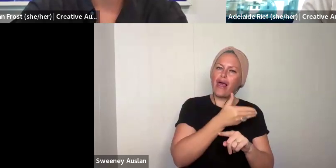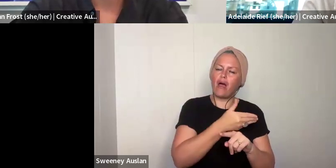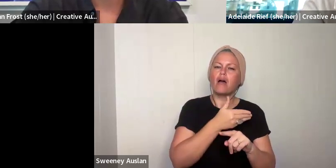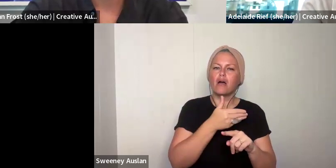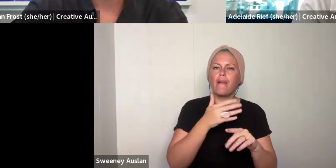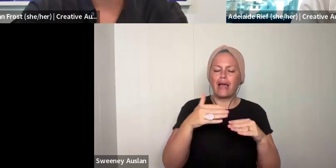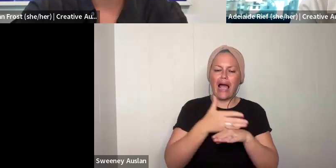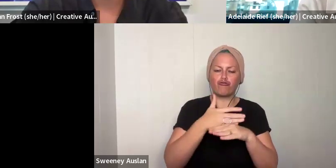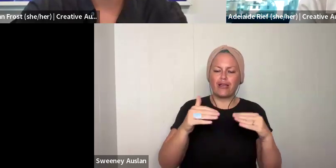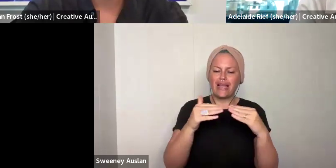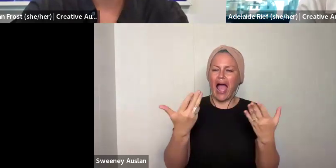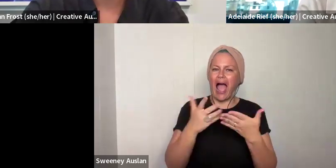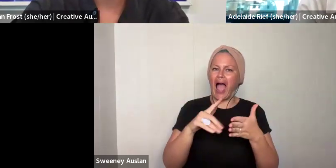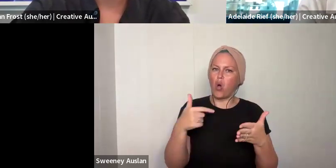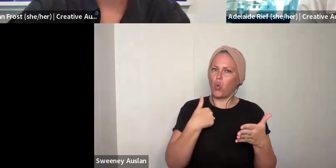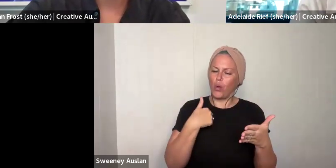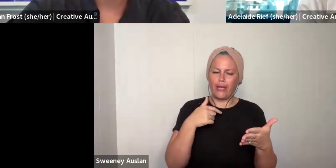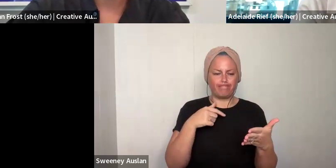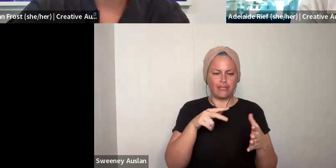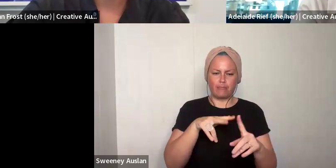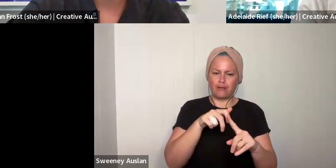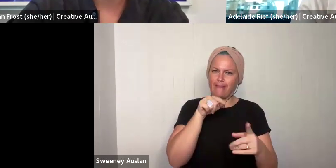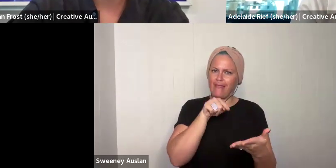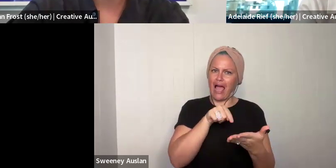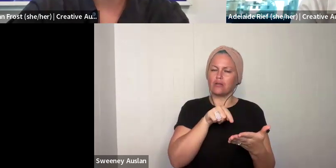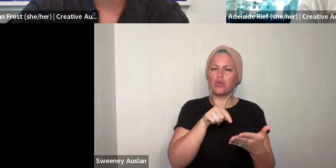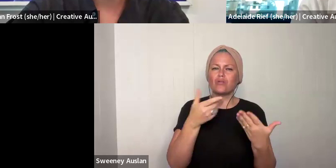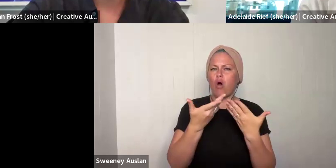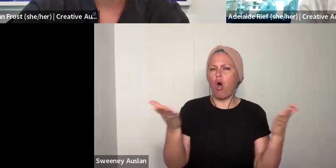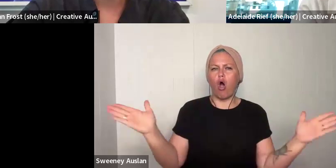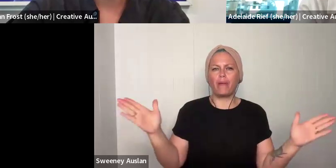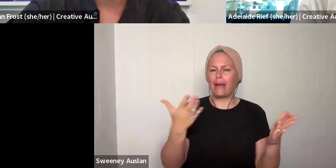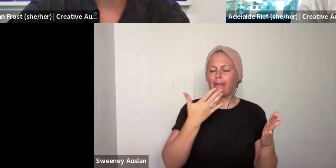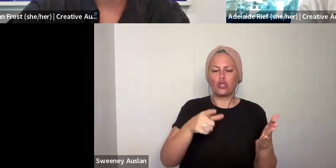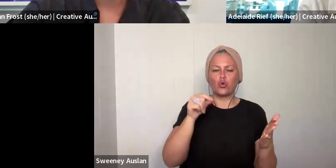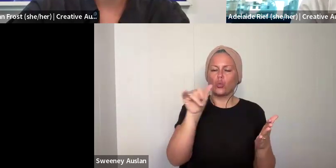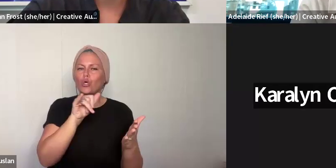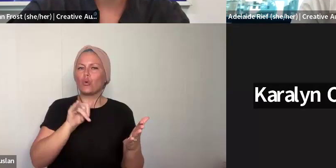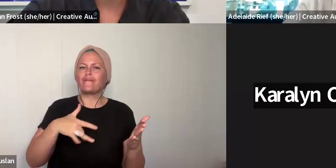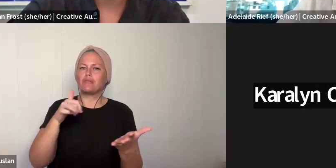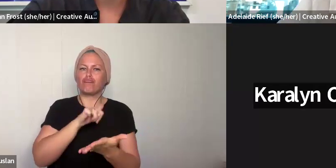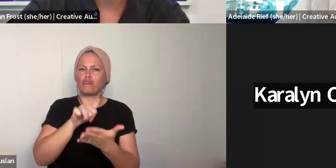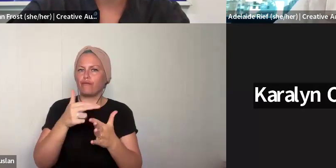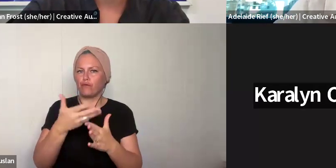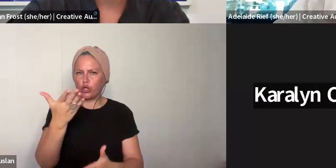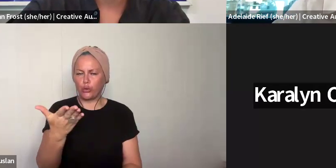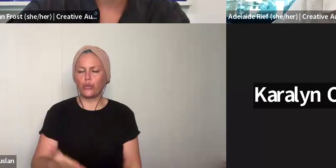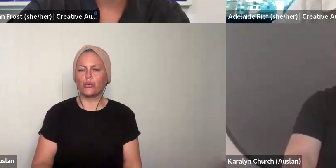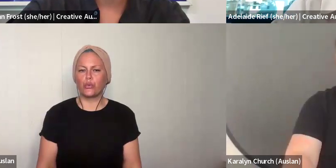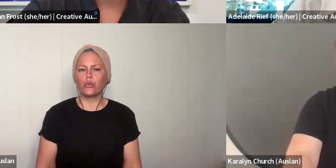lots of reasons you might want to do that. You do not need to say that you are affiliated with a particular organisation if that